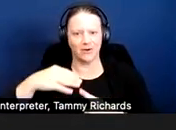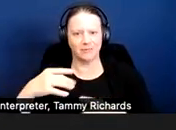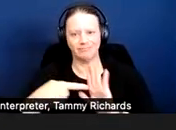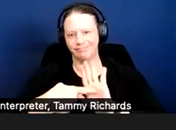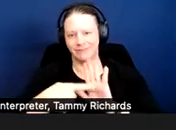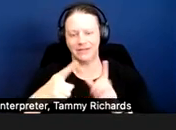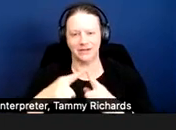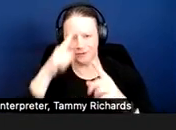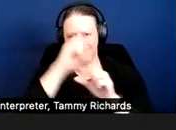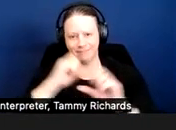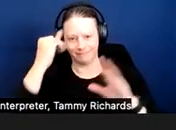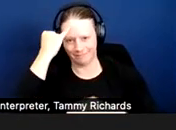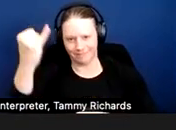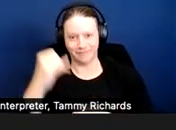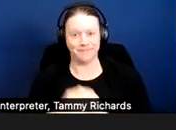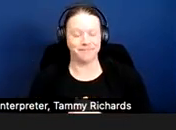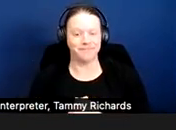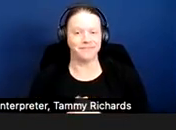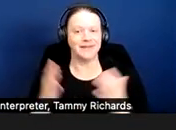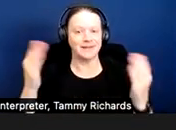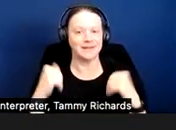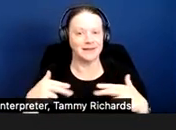Next slide.